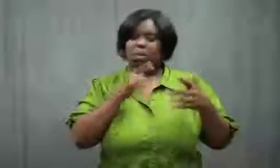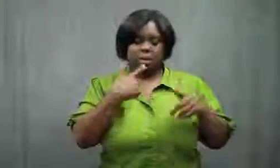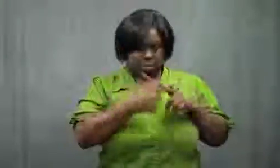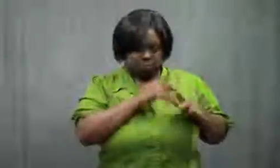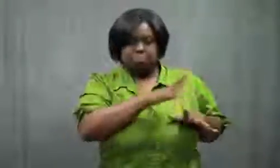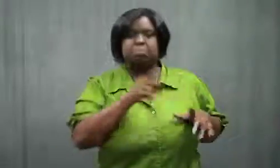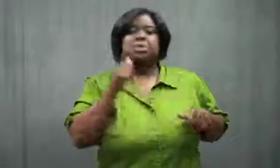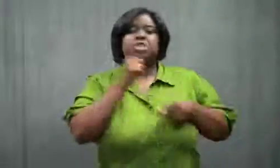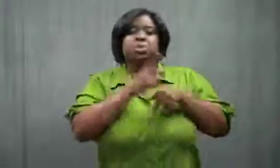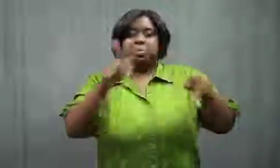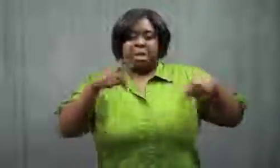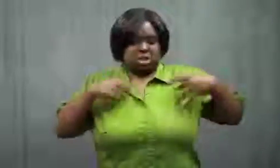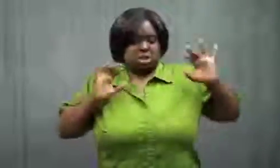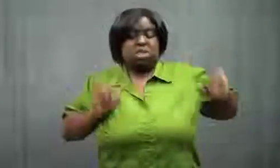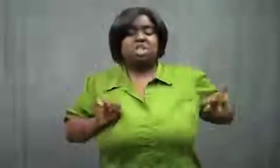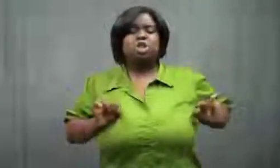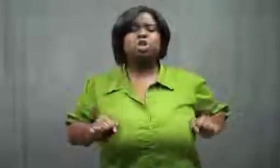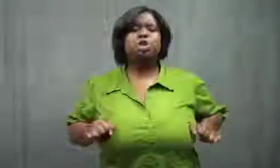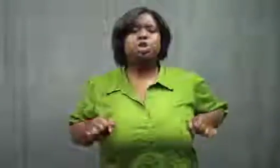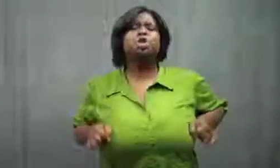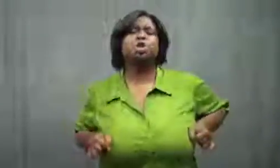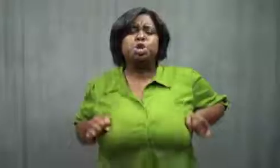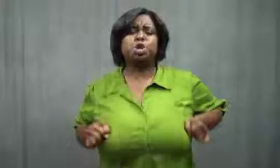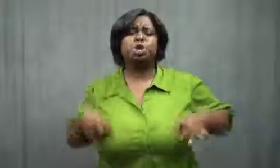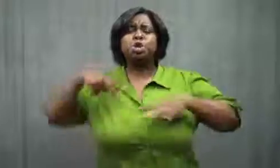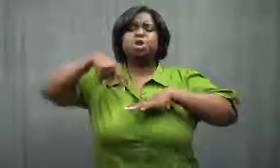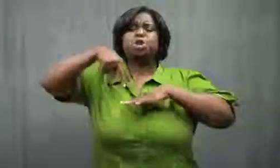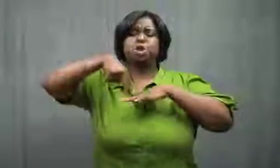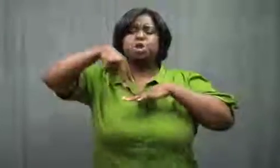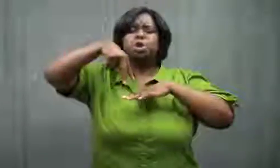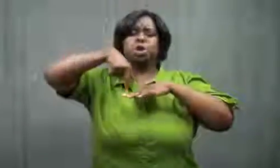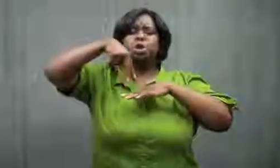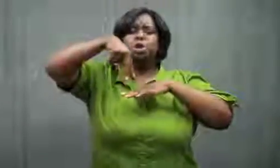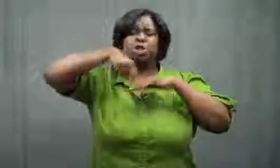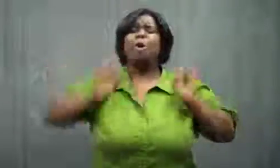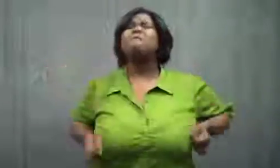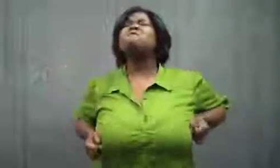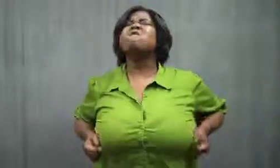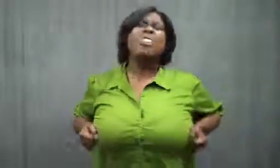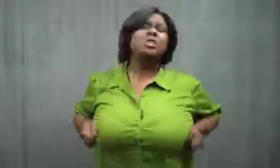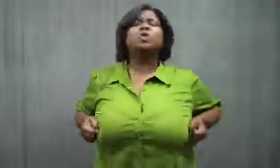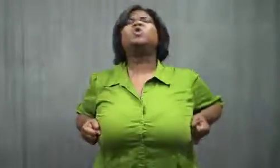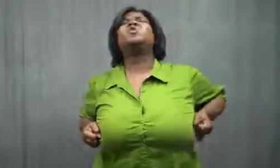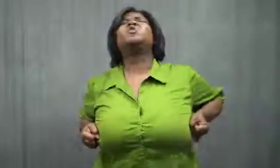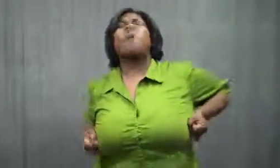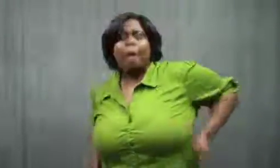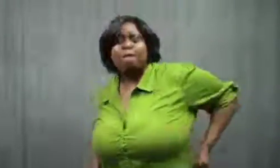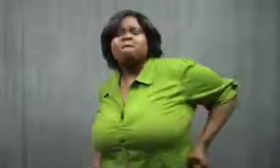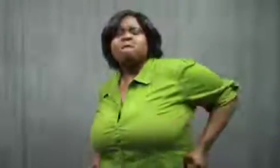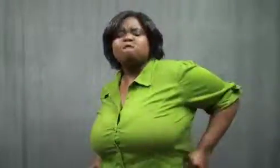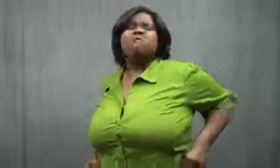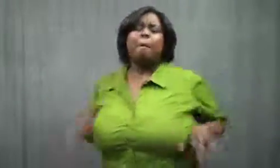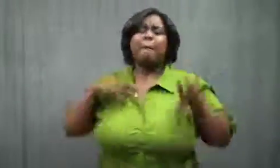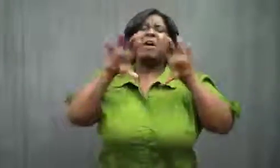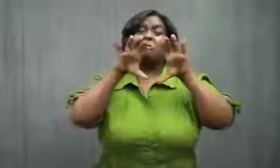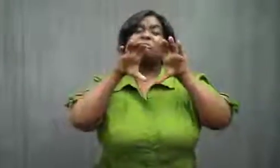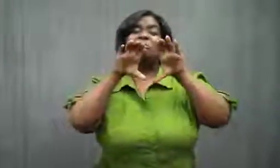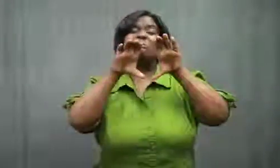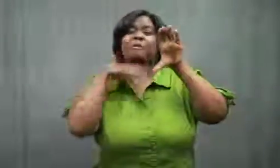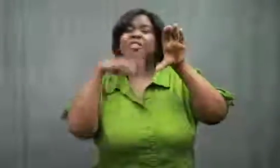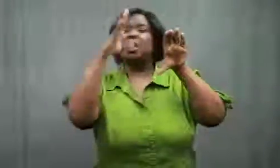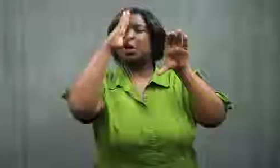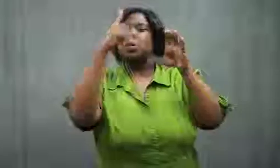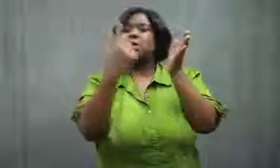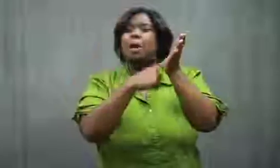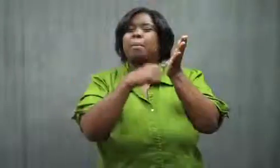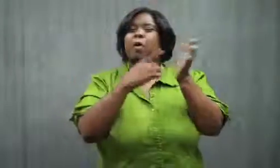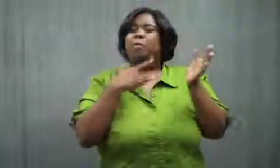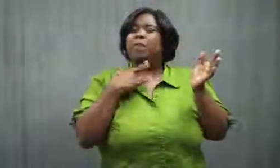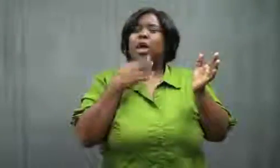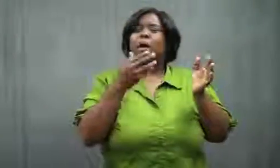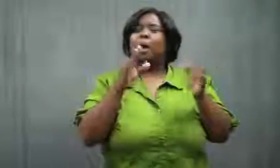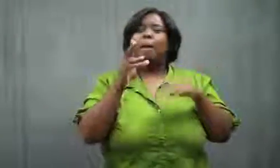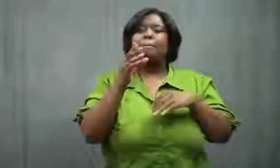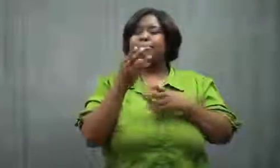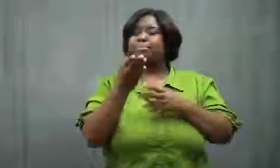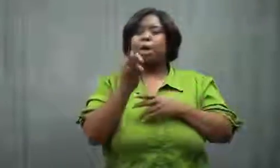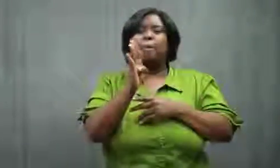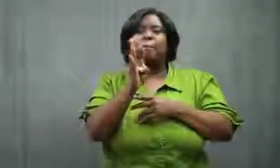Next were her pants. I jumped up and down trying to get them on.